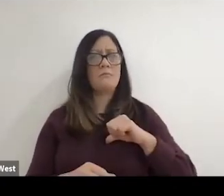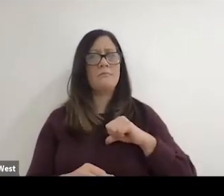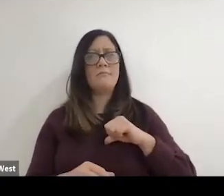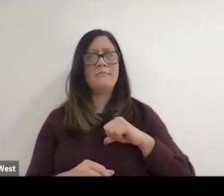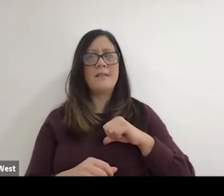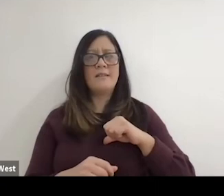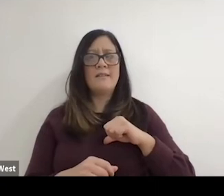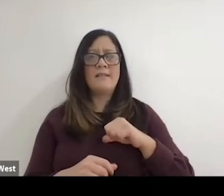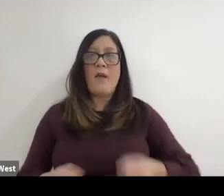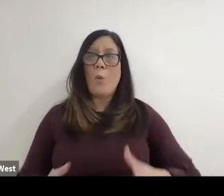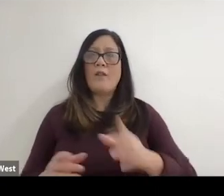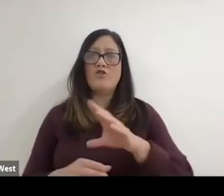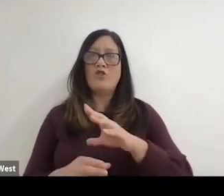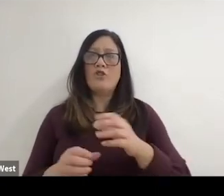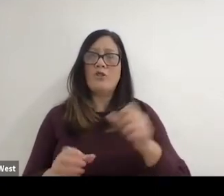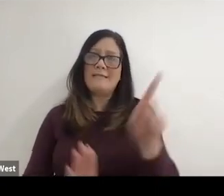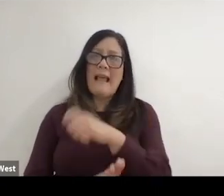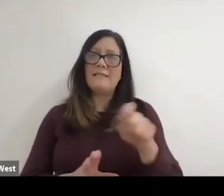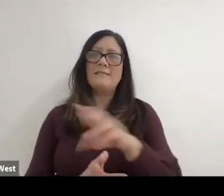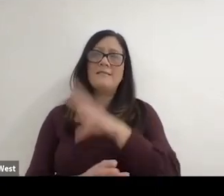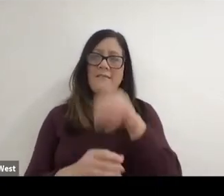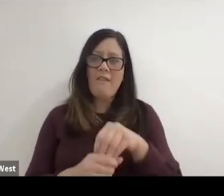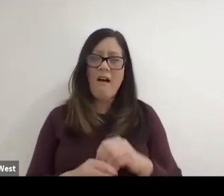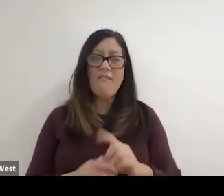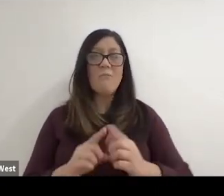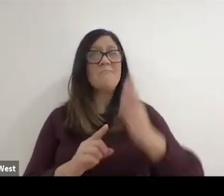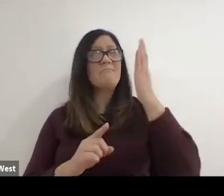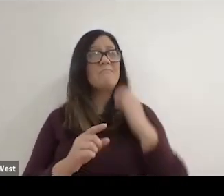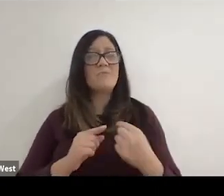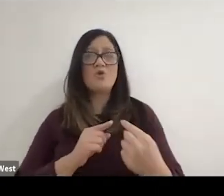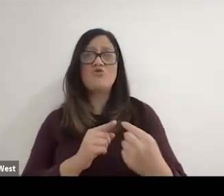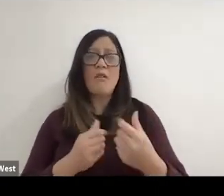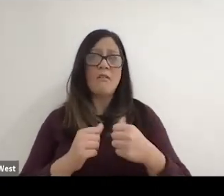An you know it was a struggle in the back in the early days when we were